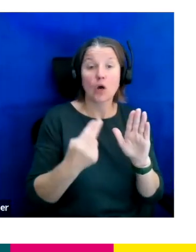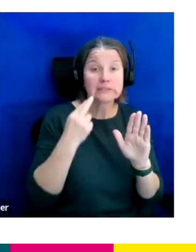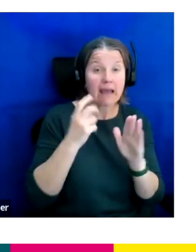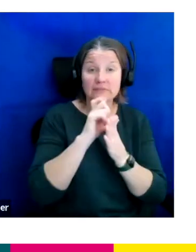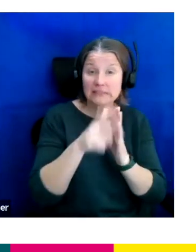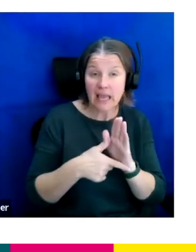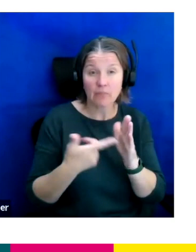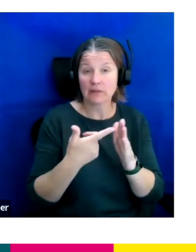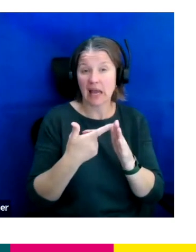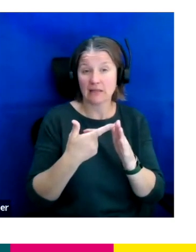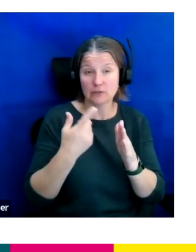across ITV.